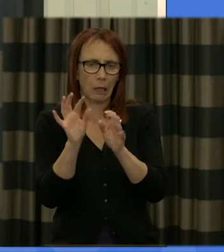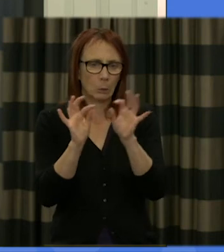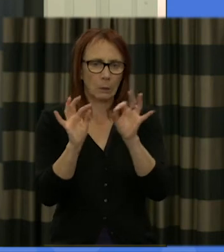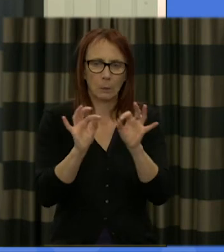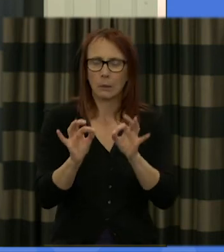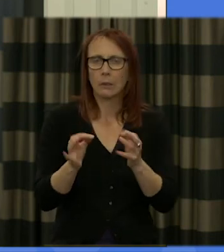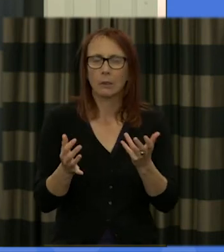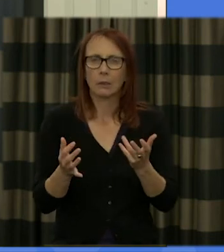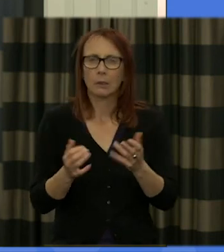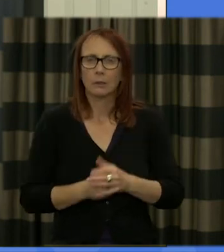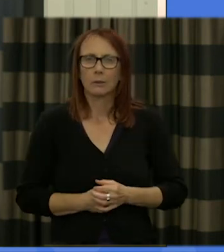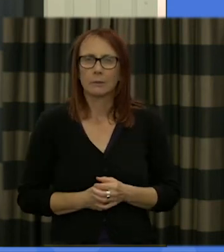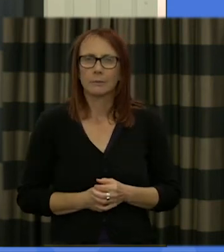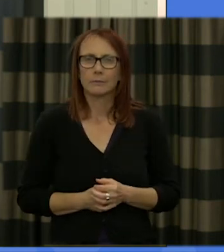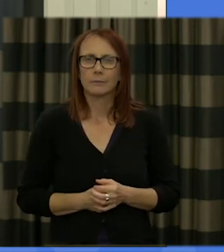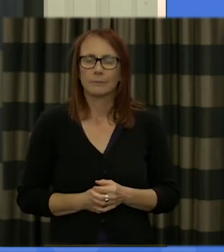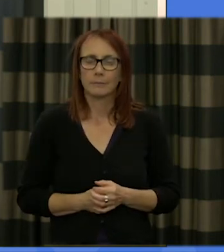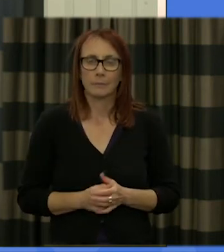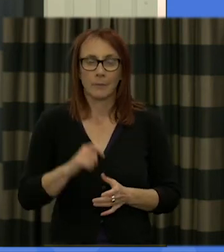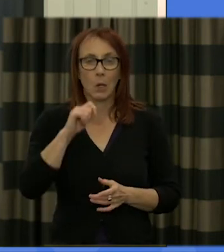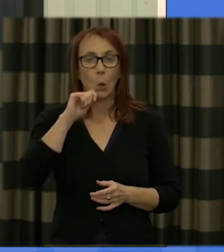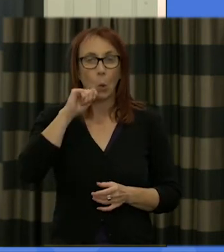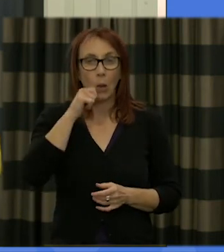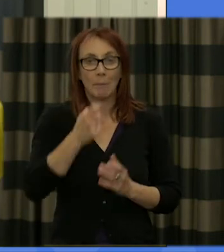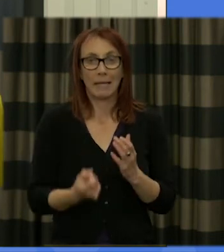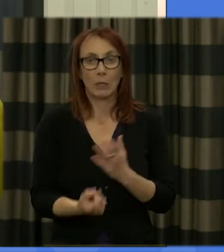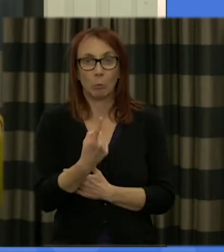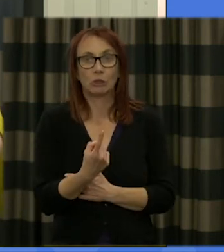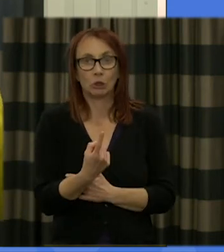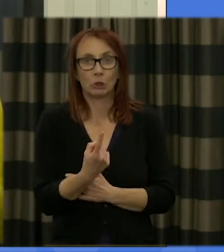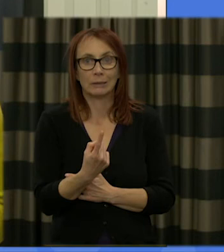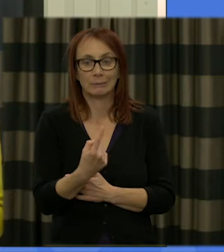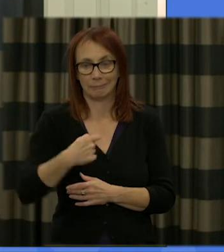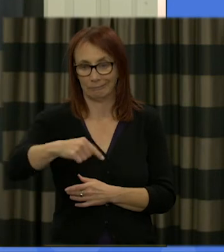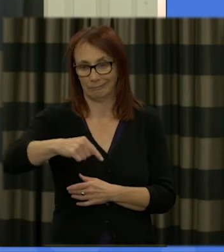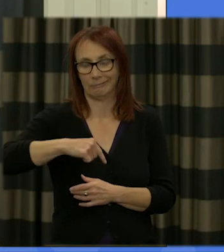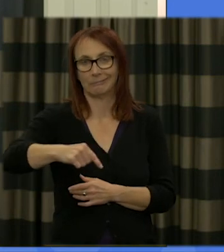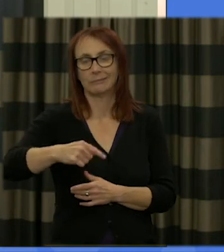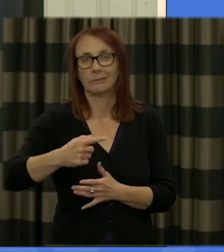discuss and so there will be an opportunity within the main agenda to